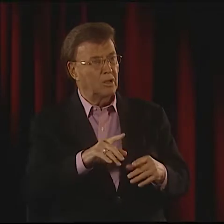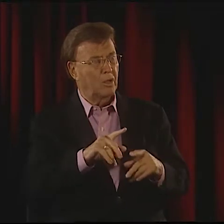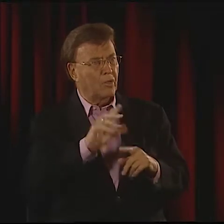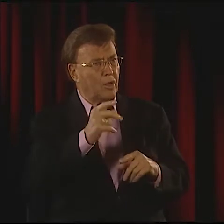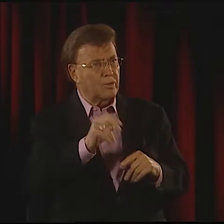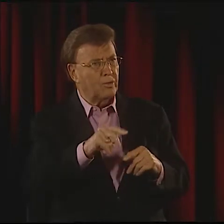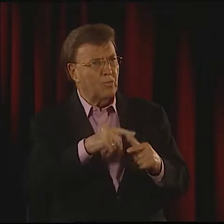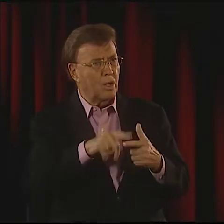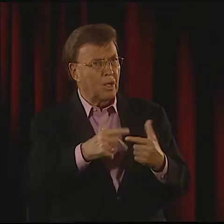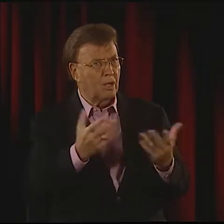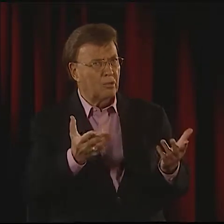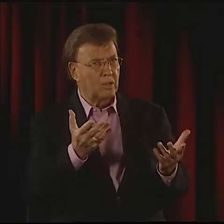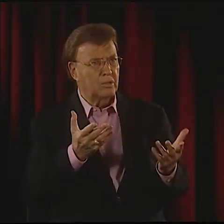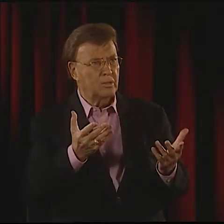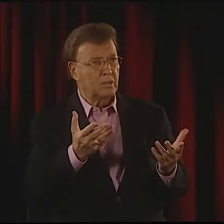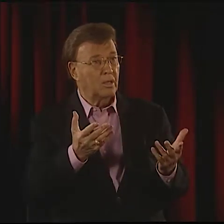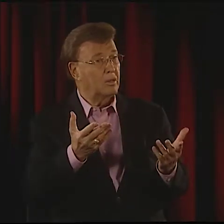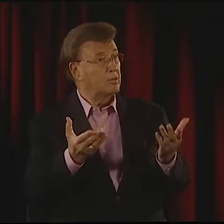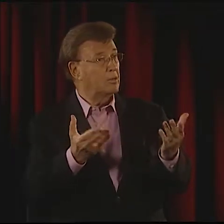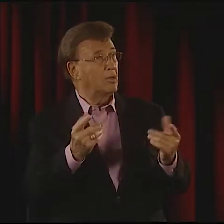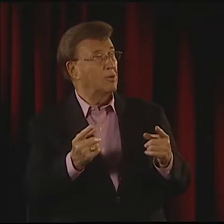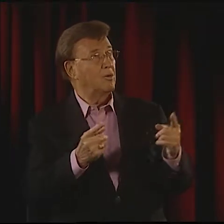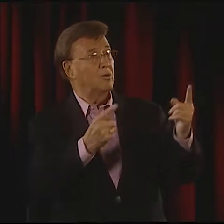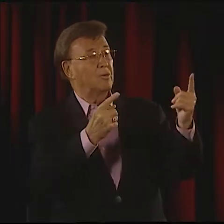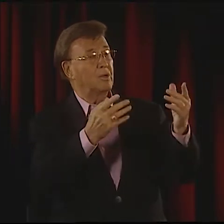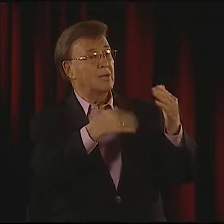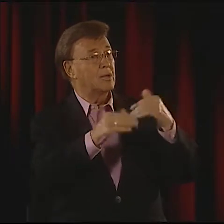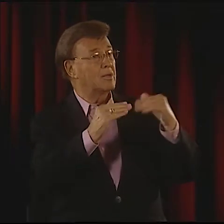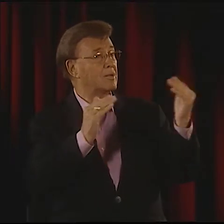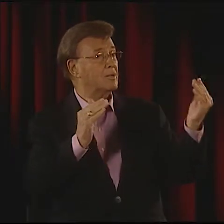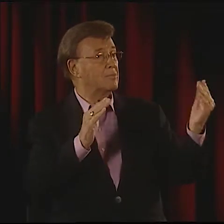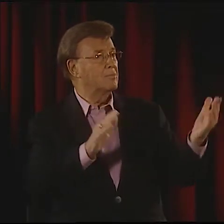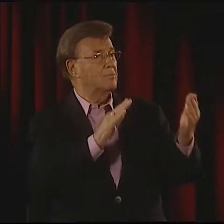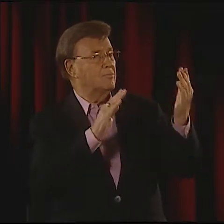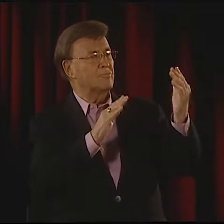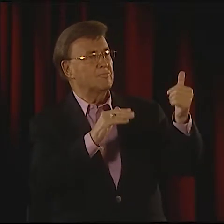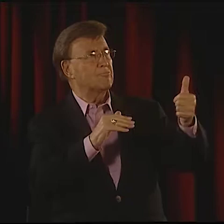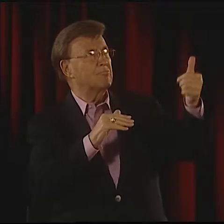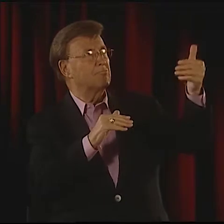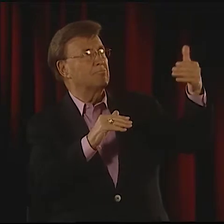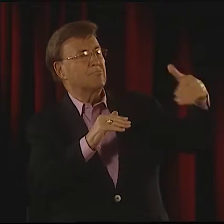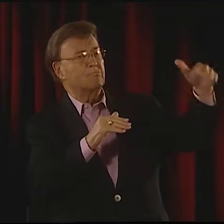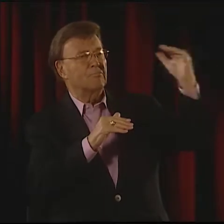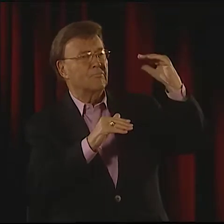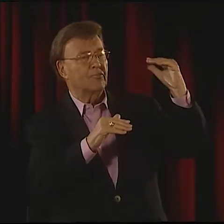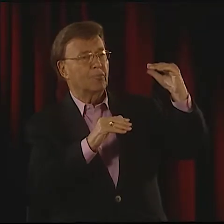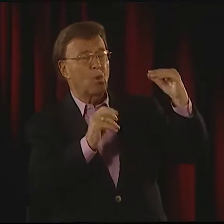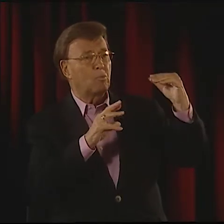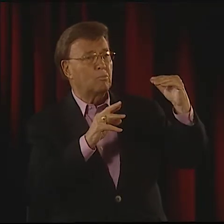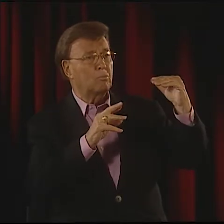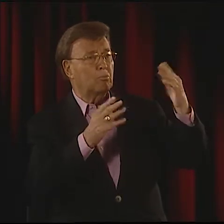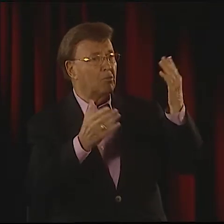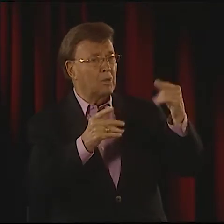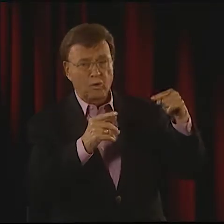THEN BURIED, PEACEFUL, WHATEVER, THEN, "WAIT A MINUTE. MAYBE WE WILL ASCEND."